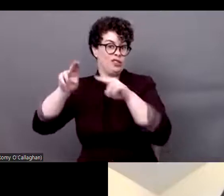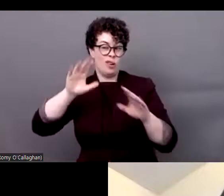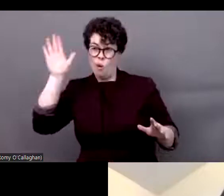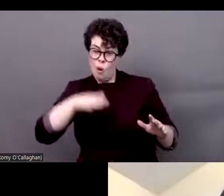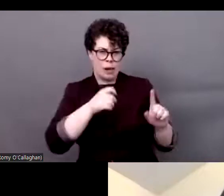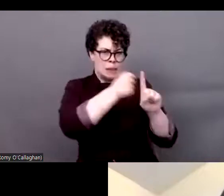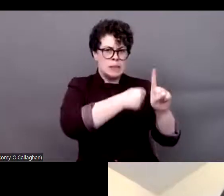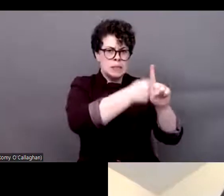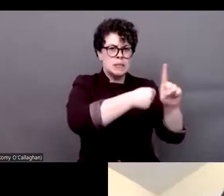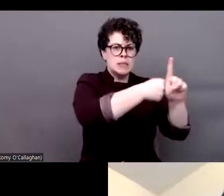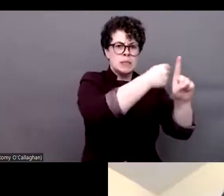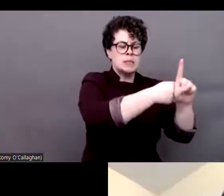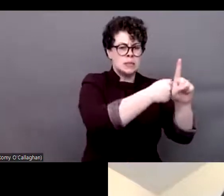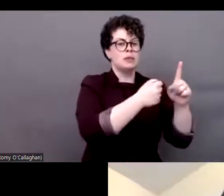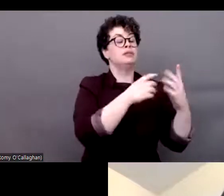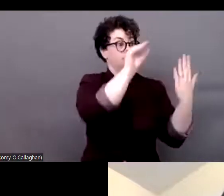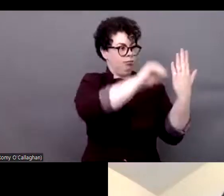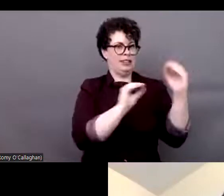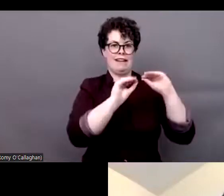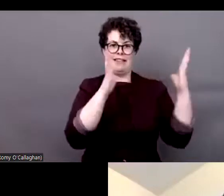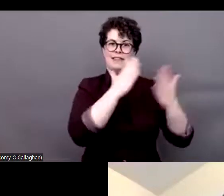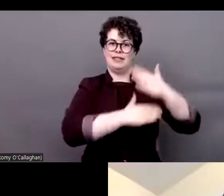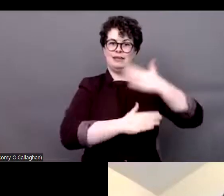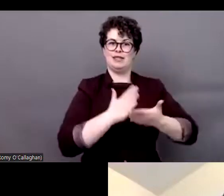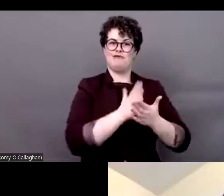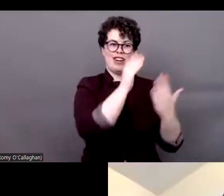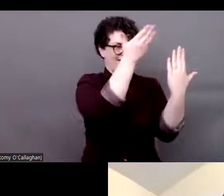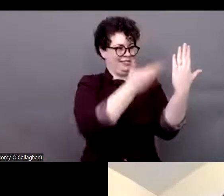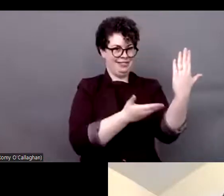for those from marginalized groups